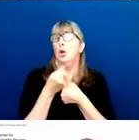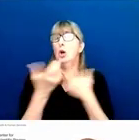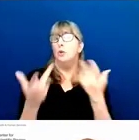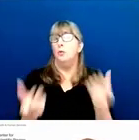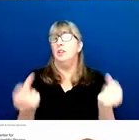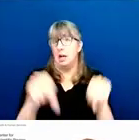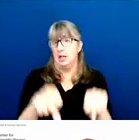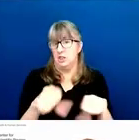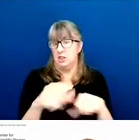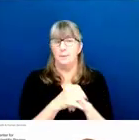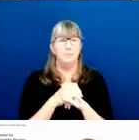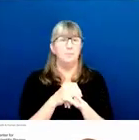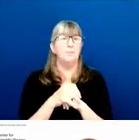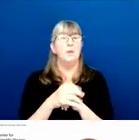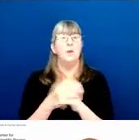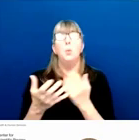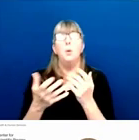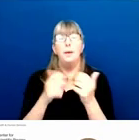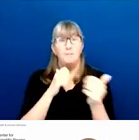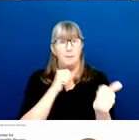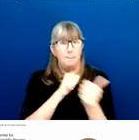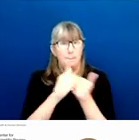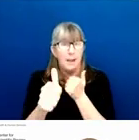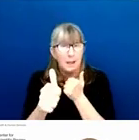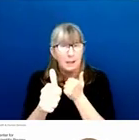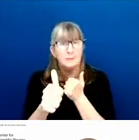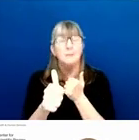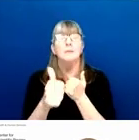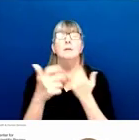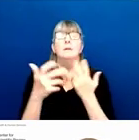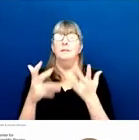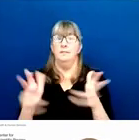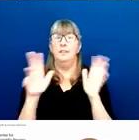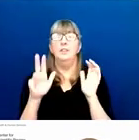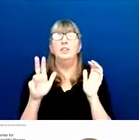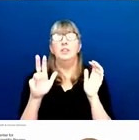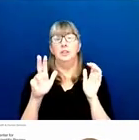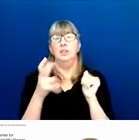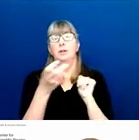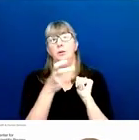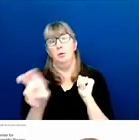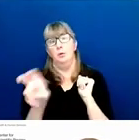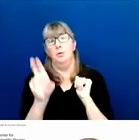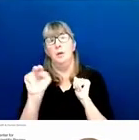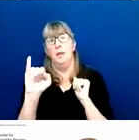but once the application passes the system validations, it comes through to the NIH eRA commons,